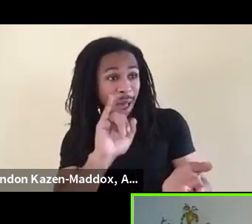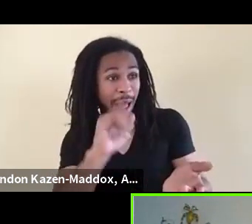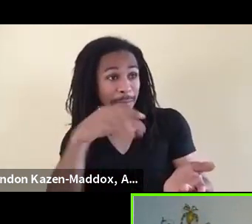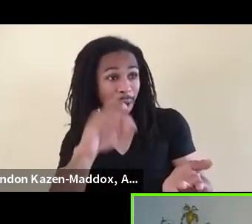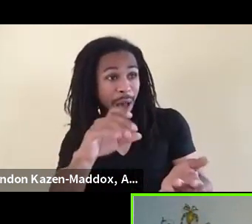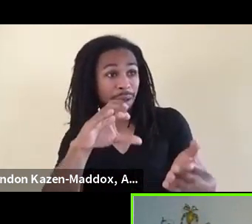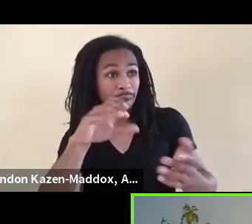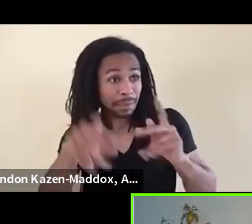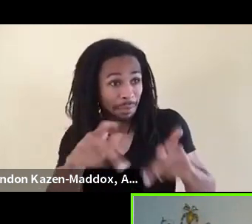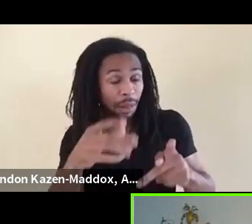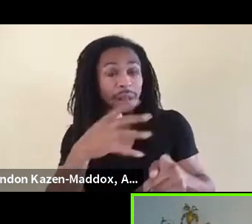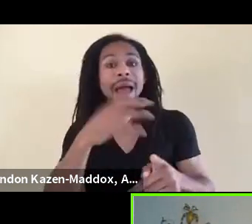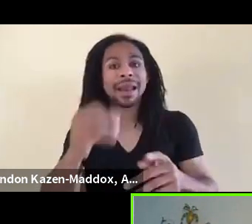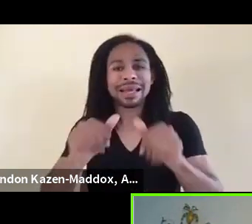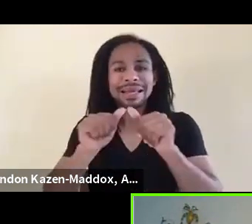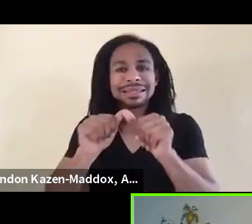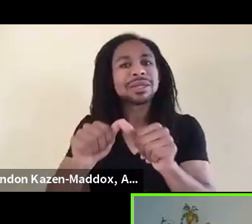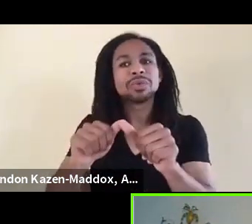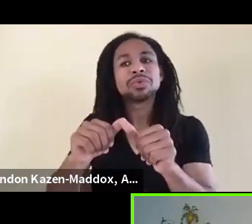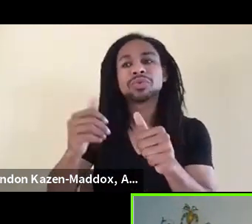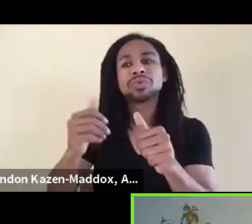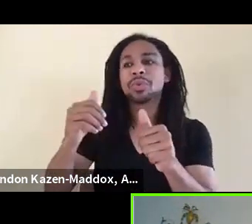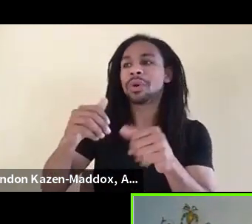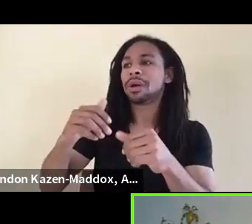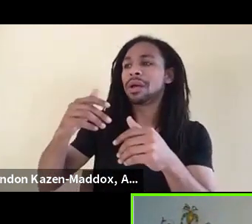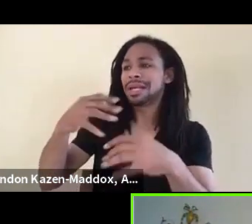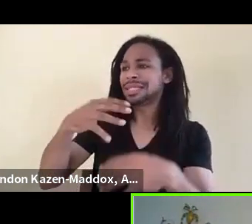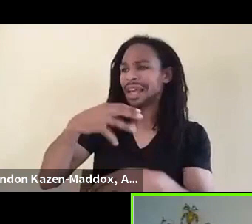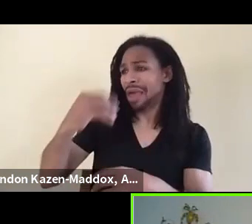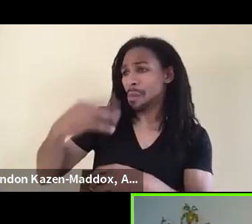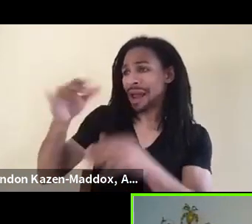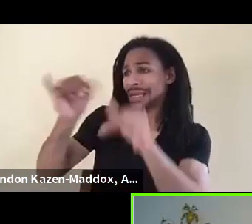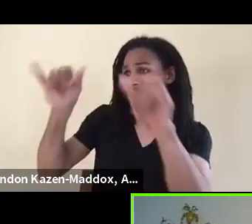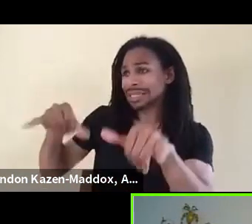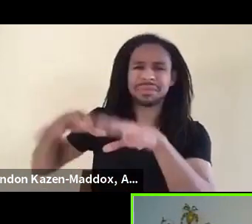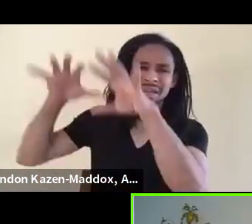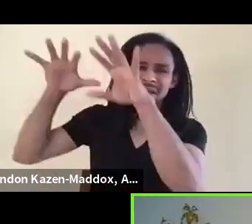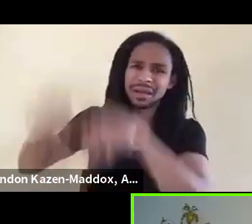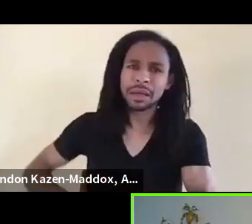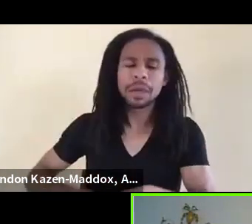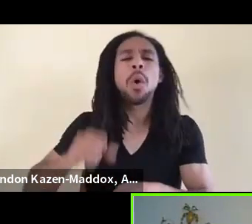the white supremacy that exists within the very foundations of our theater field.